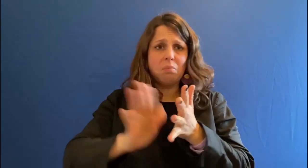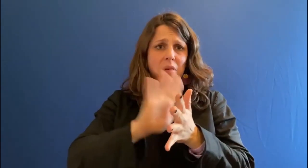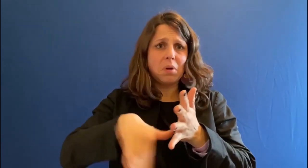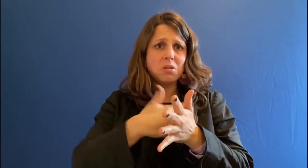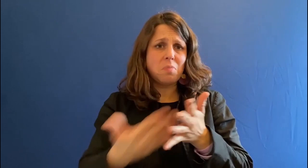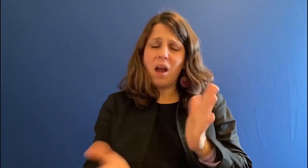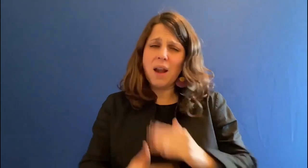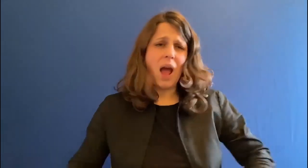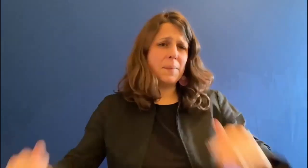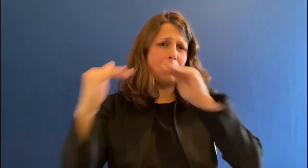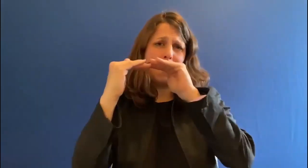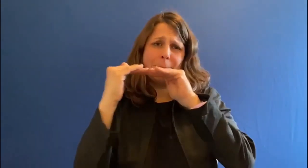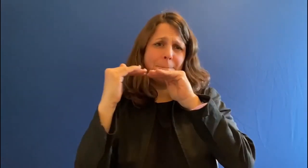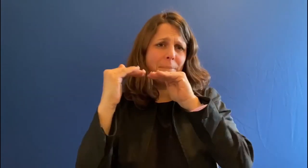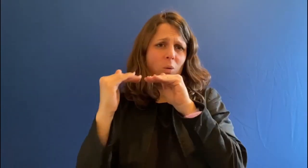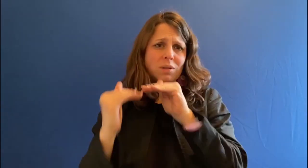It´s a balance.